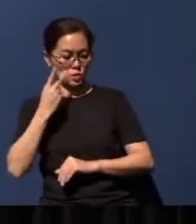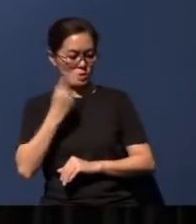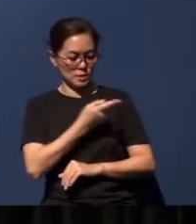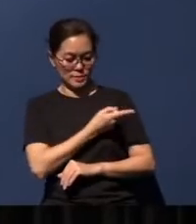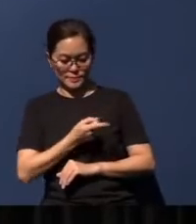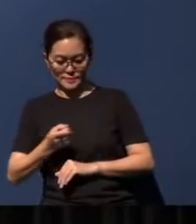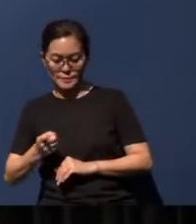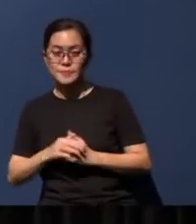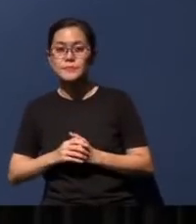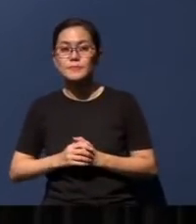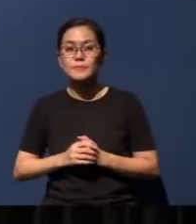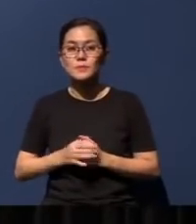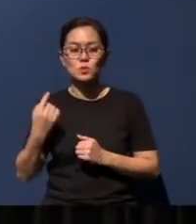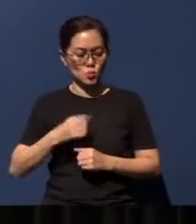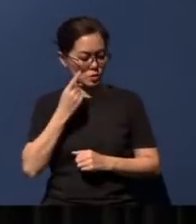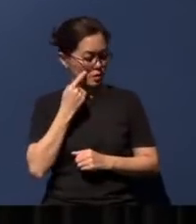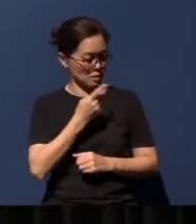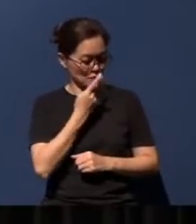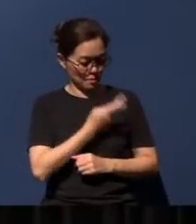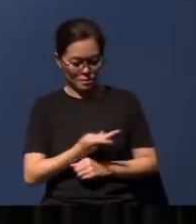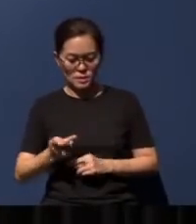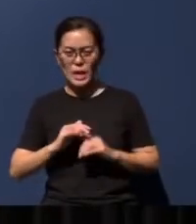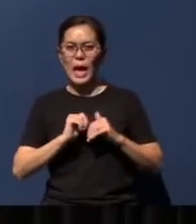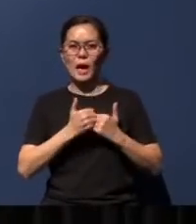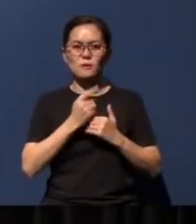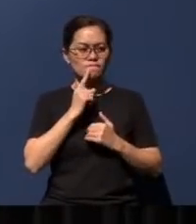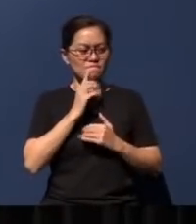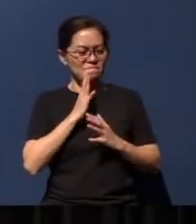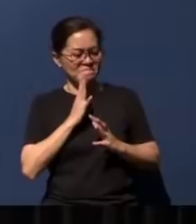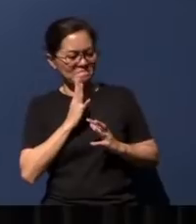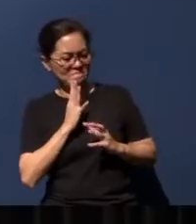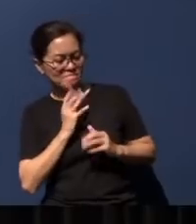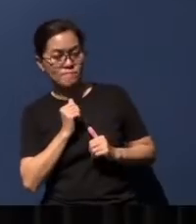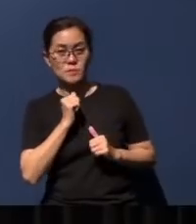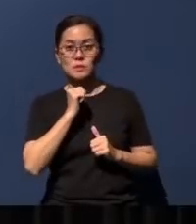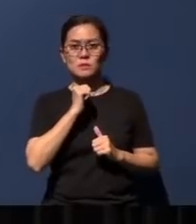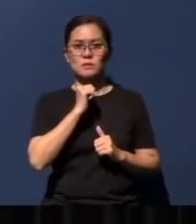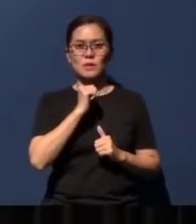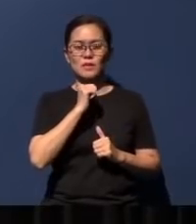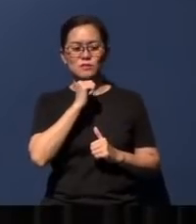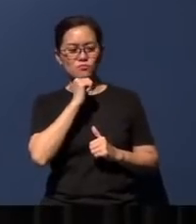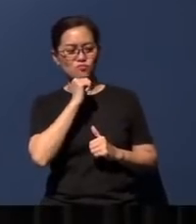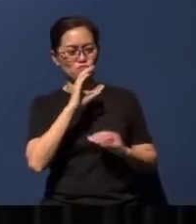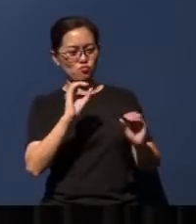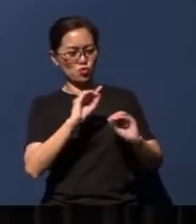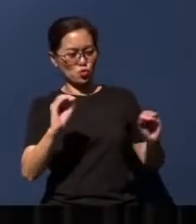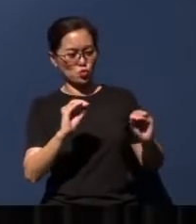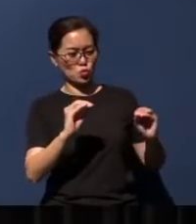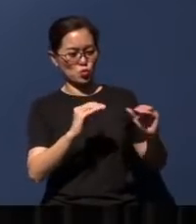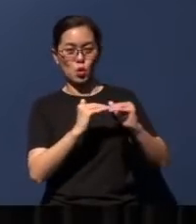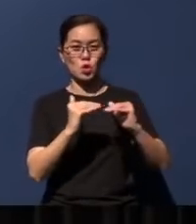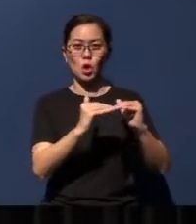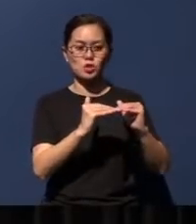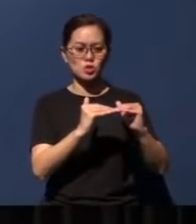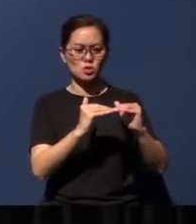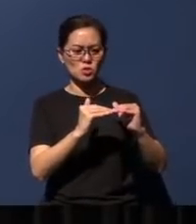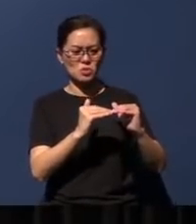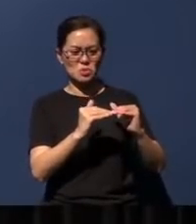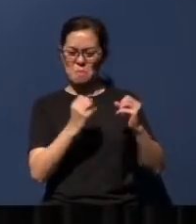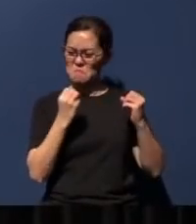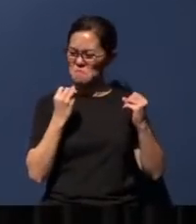weeks, we've seen how greed and injustice had prevailed both in Israel in the north, and Judah